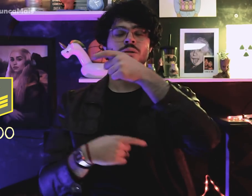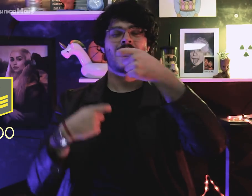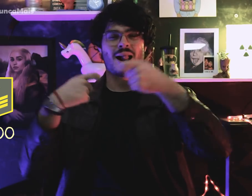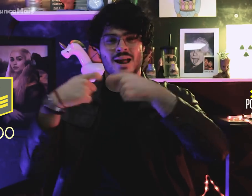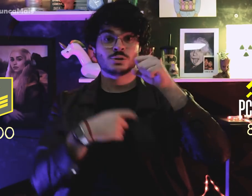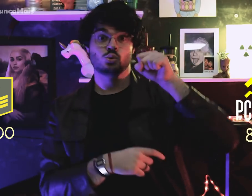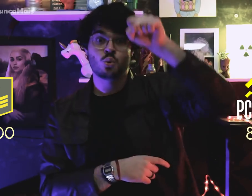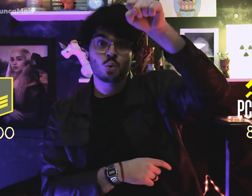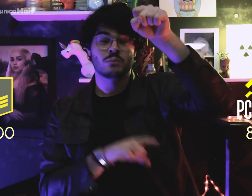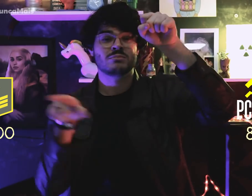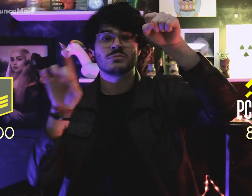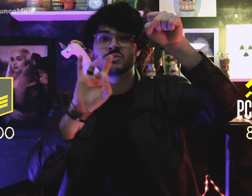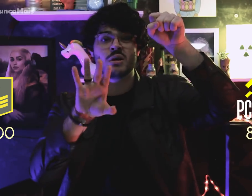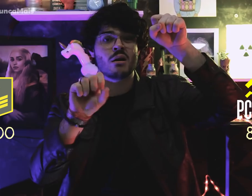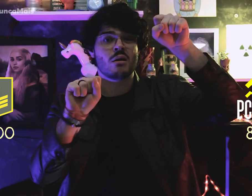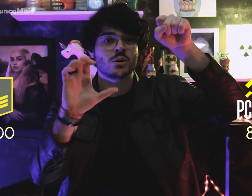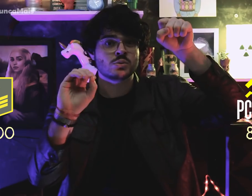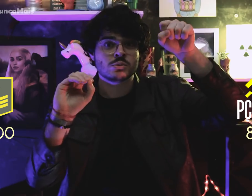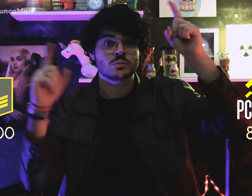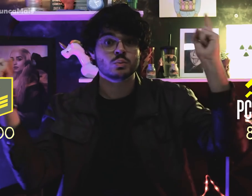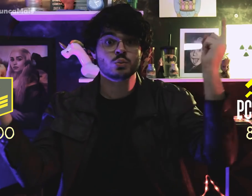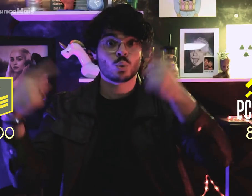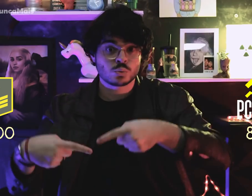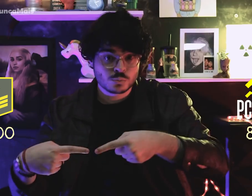contra apenas 80 guerrilheiros comunistas.